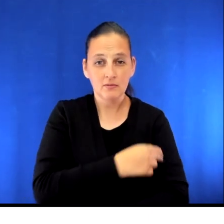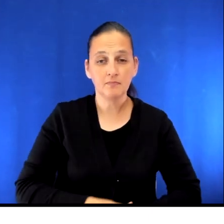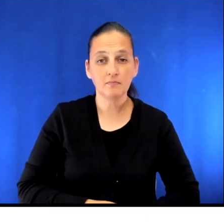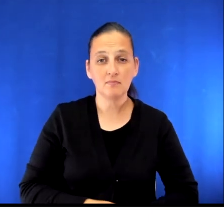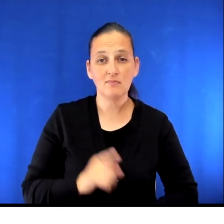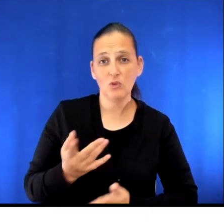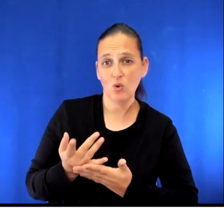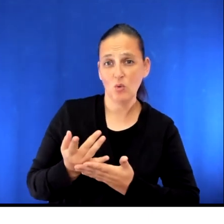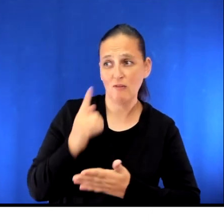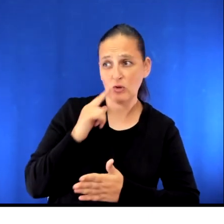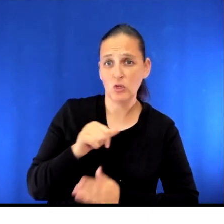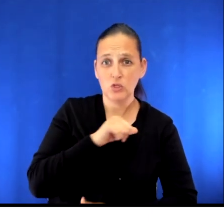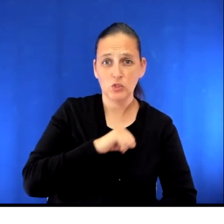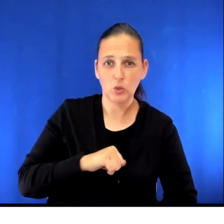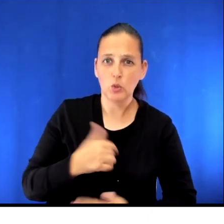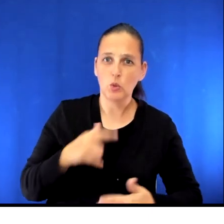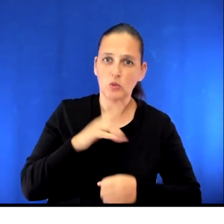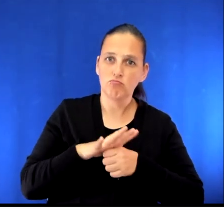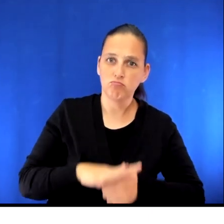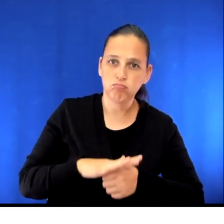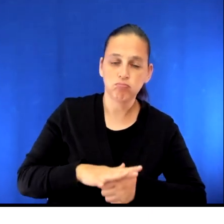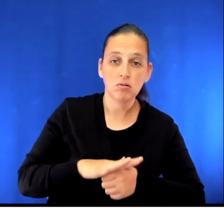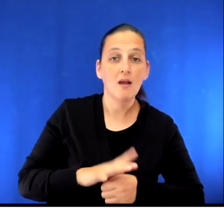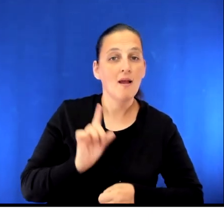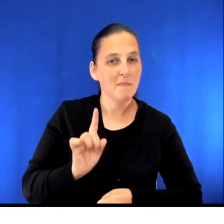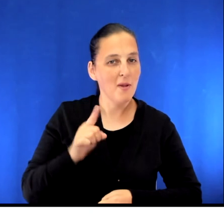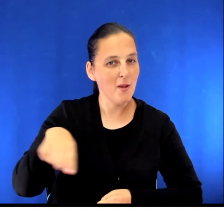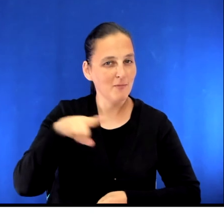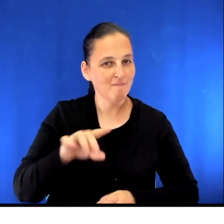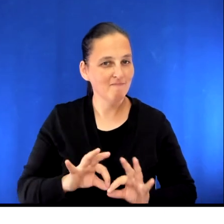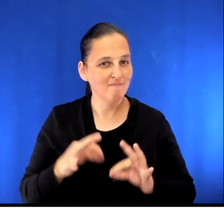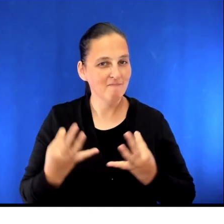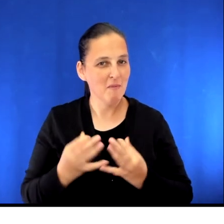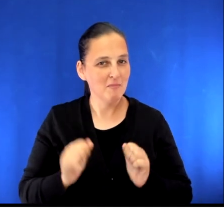Waiting for surgery can be a stressful time, but it also gives you and your loved ones an opportunity to prepare